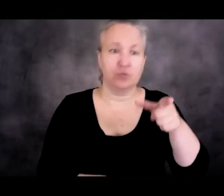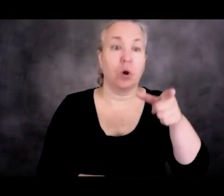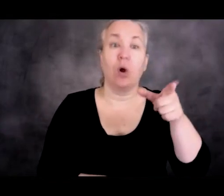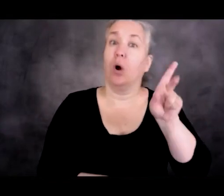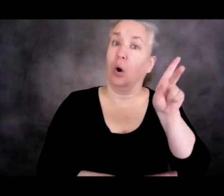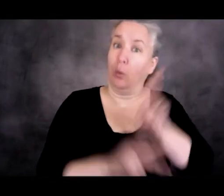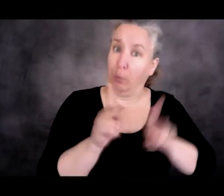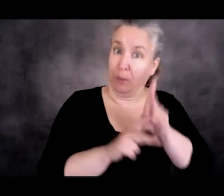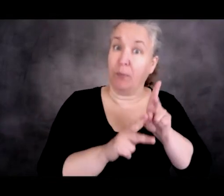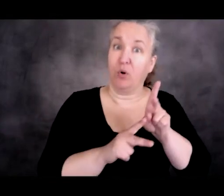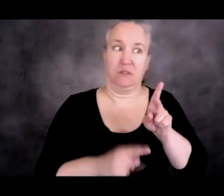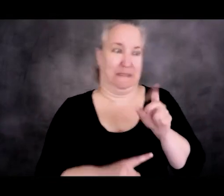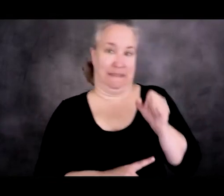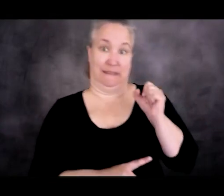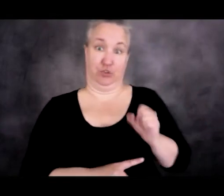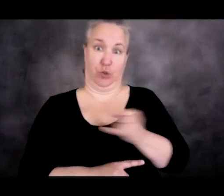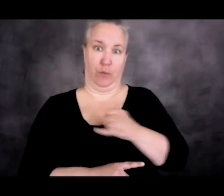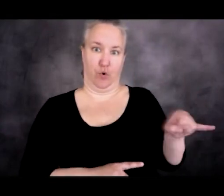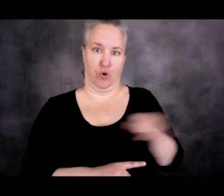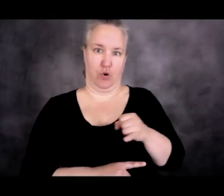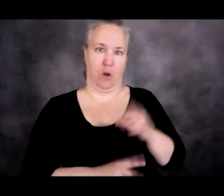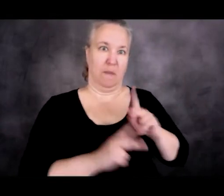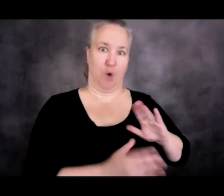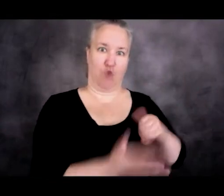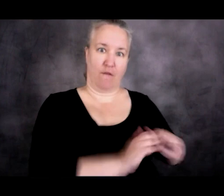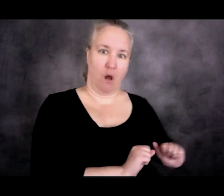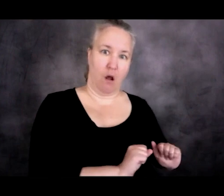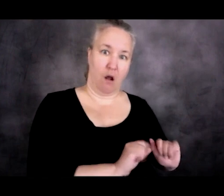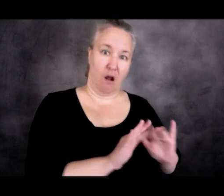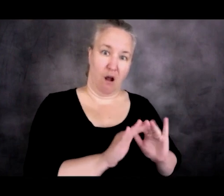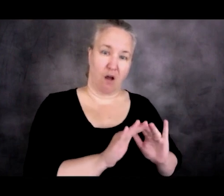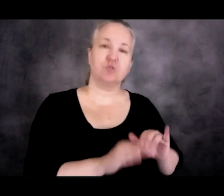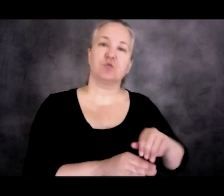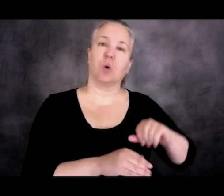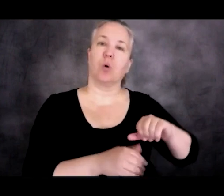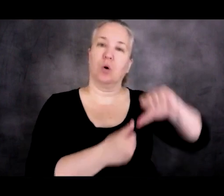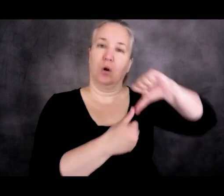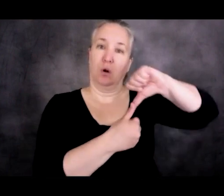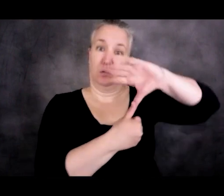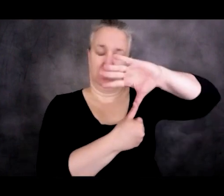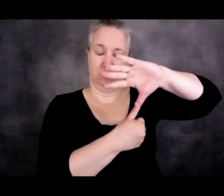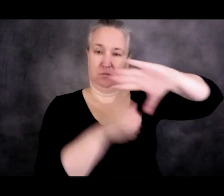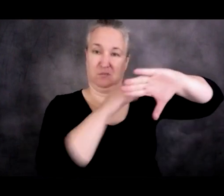at the southern border of the United States, the border between the United States and Mexico, they're